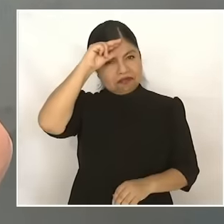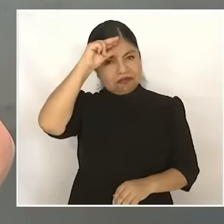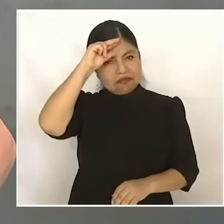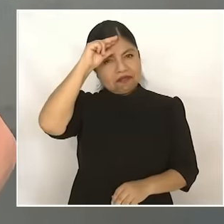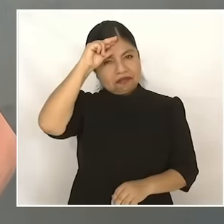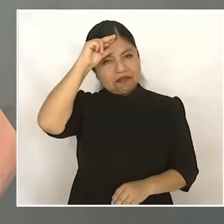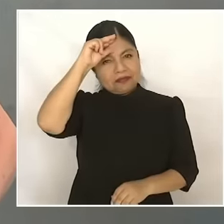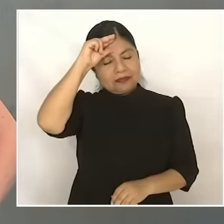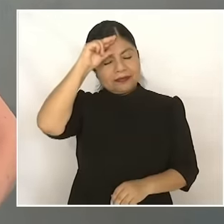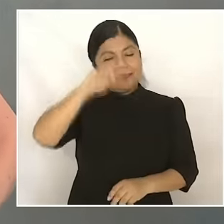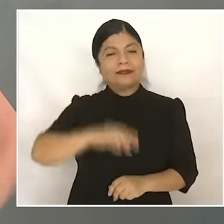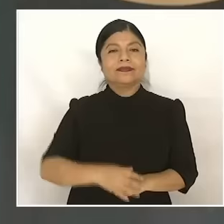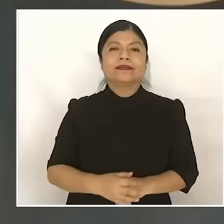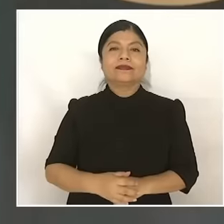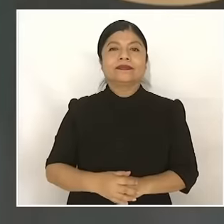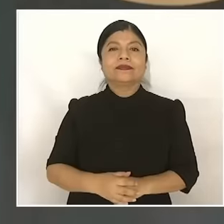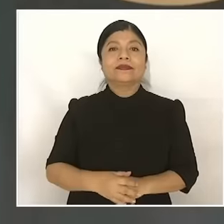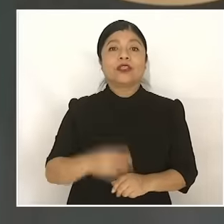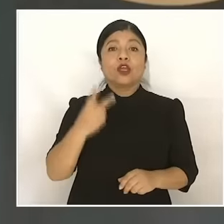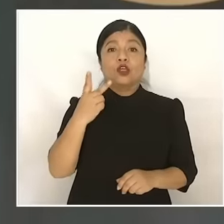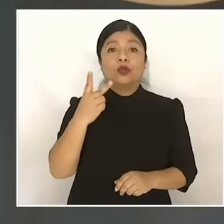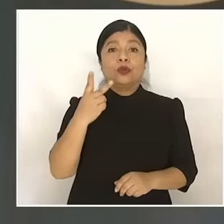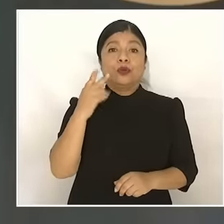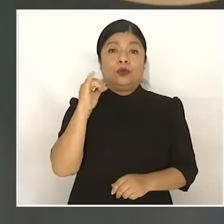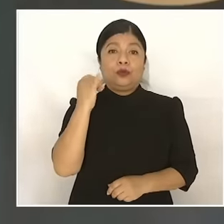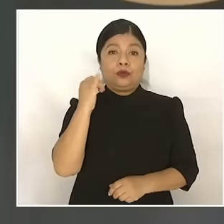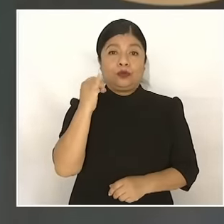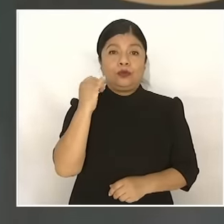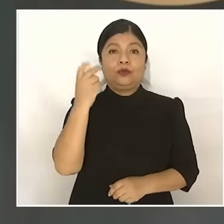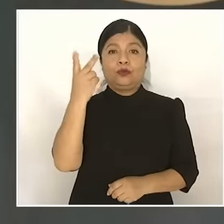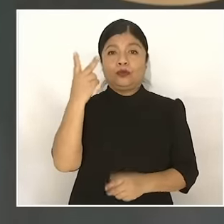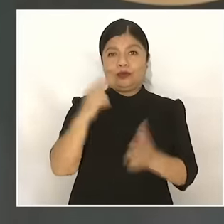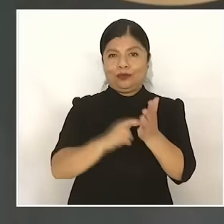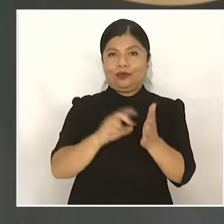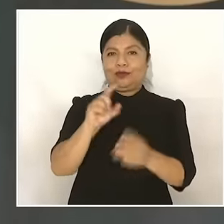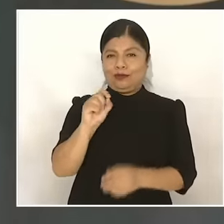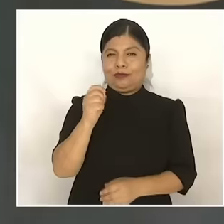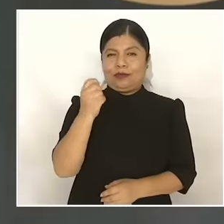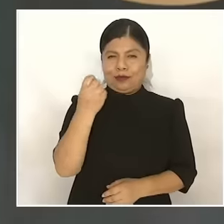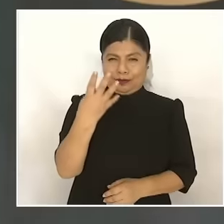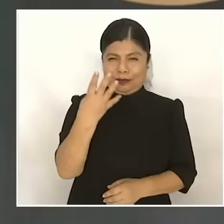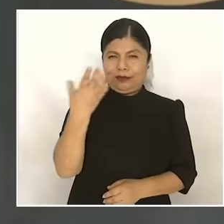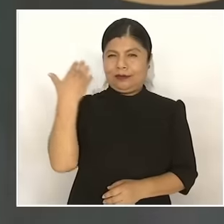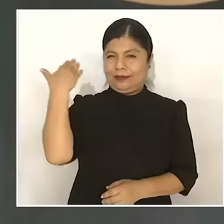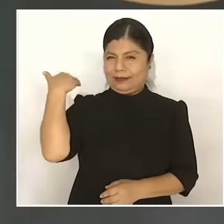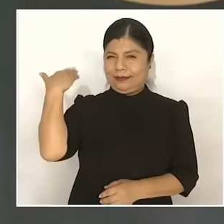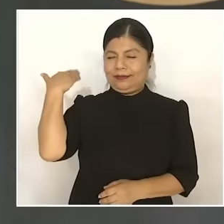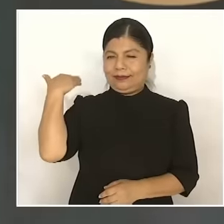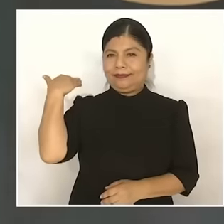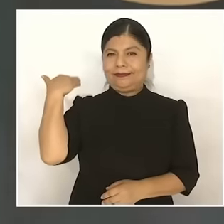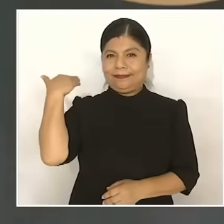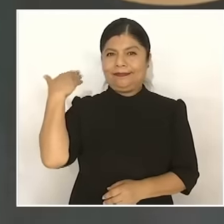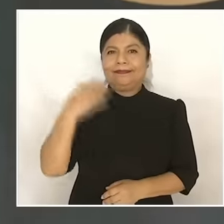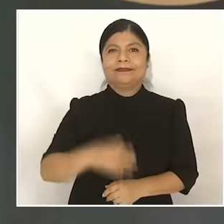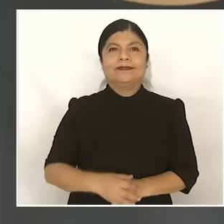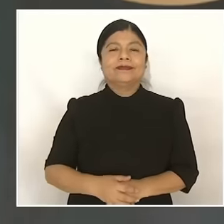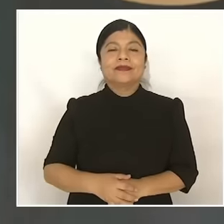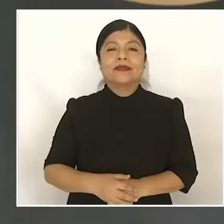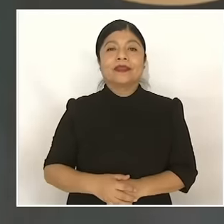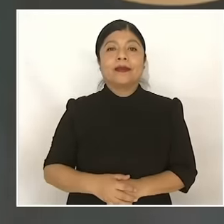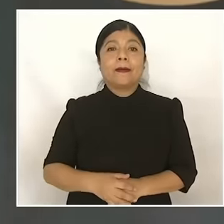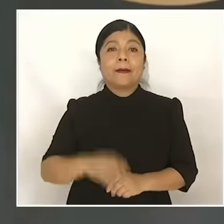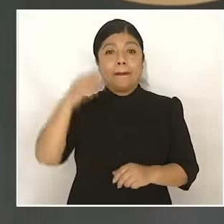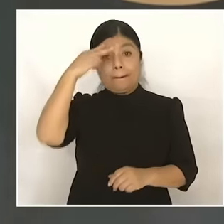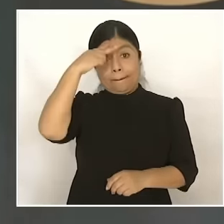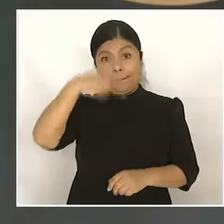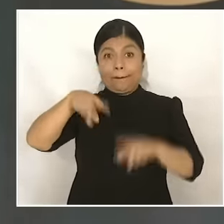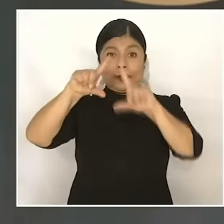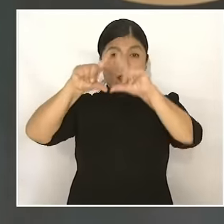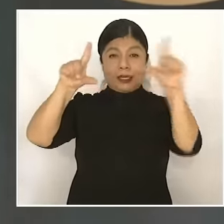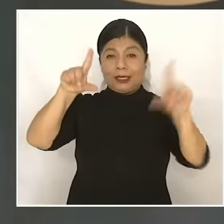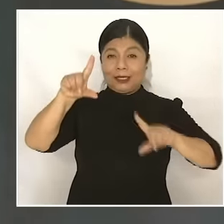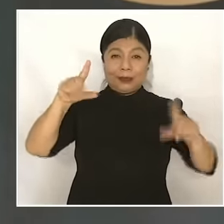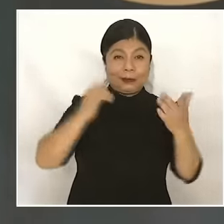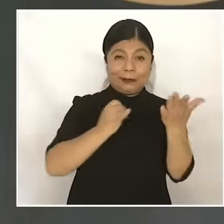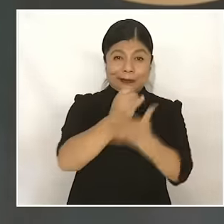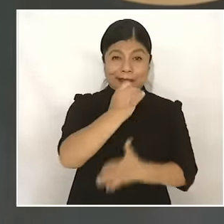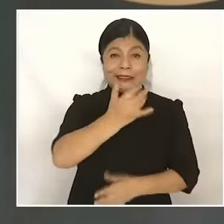past June 2, 2024 showed that the people we have today were not wrong,